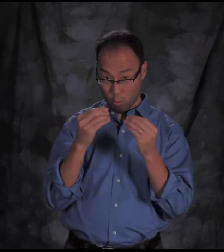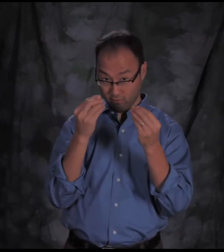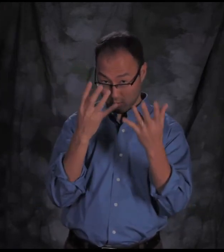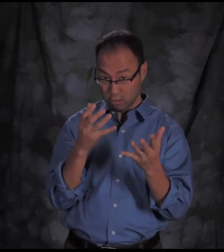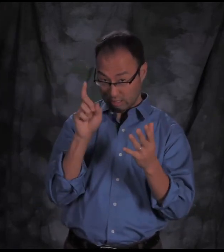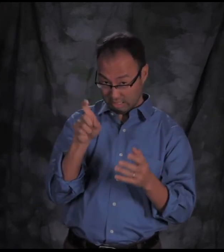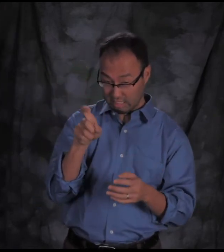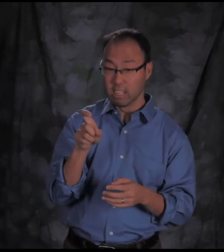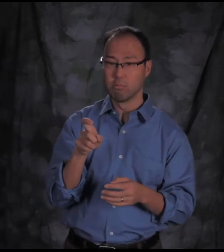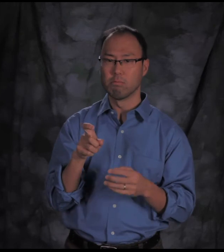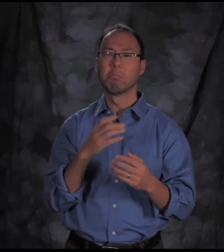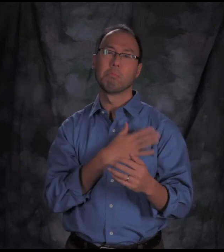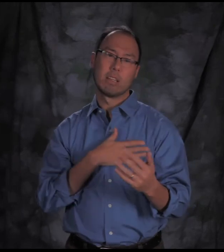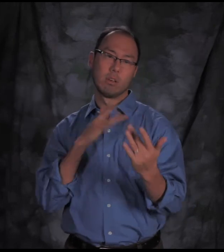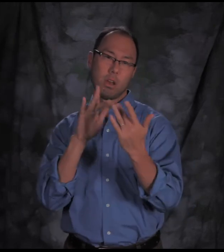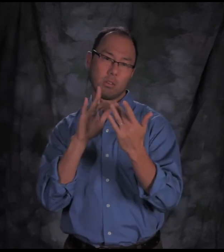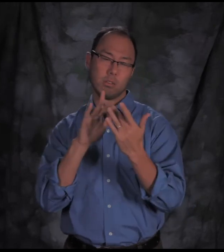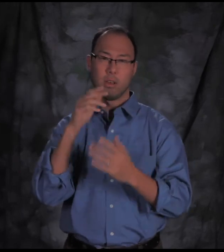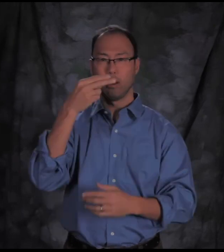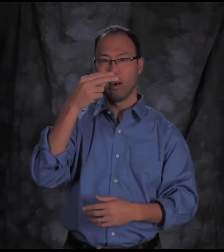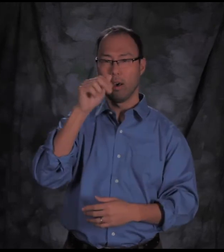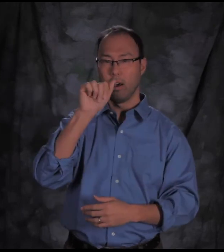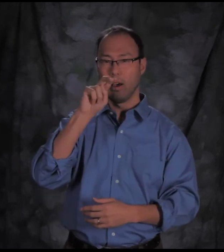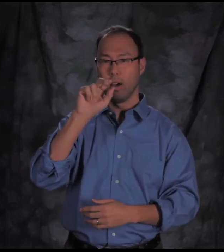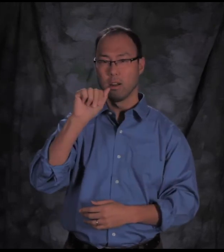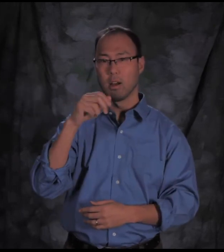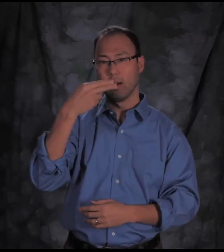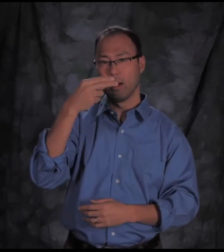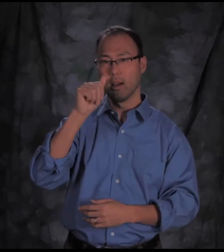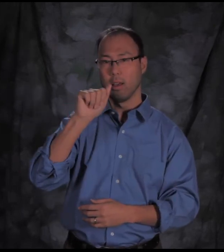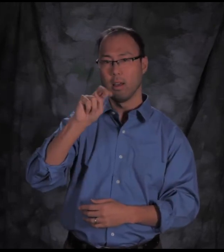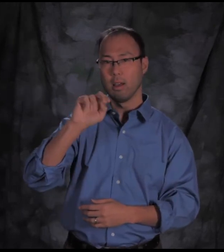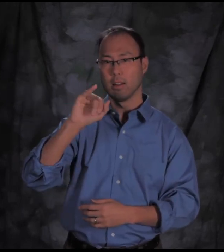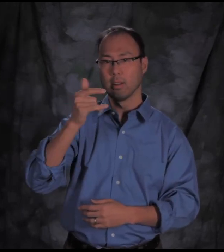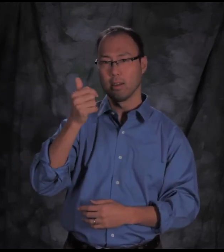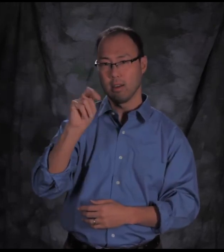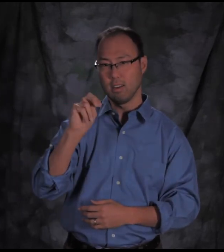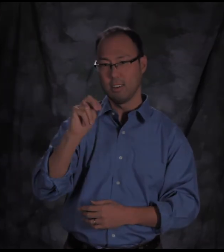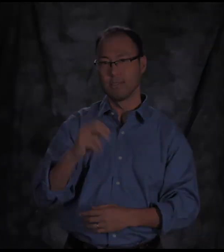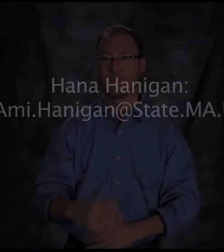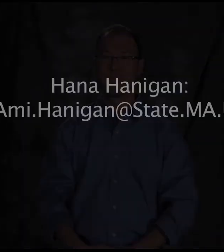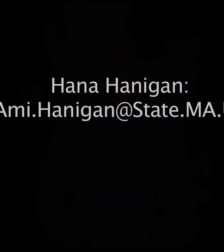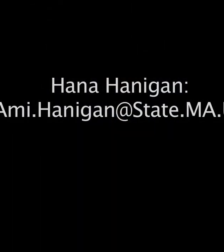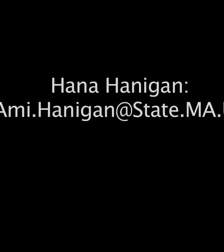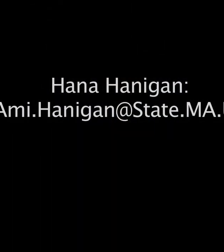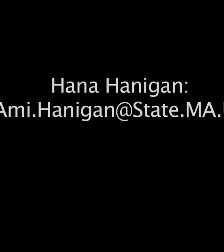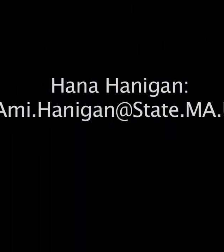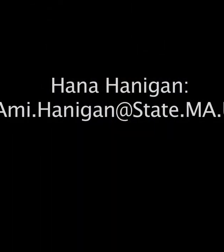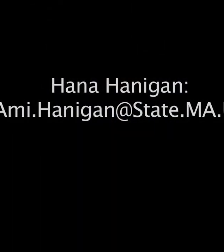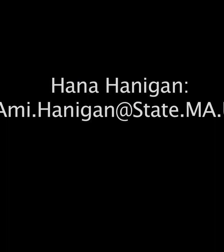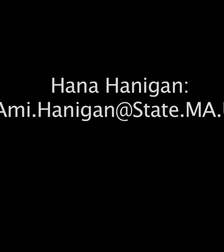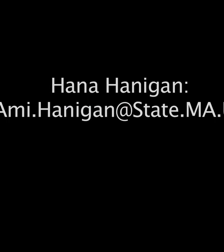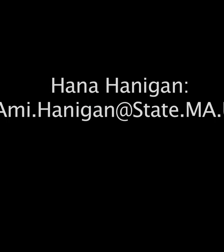For more information please contact Hana Hanigan at this address: